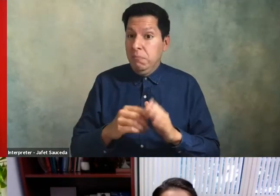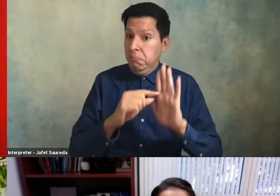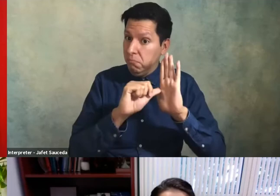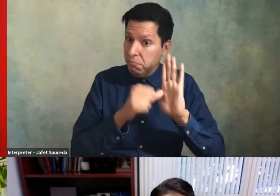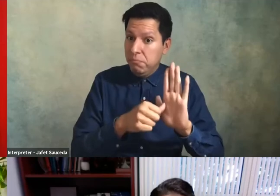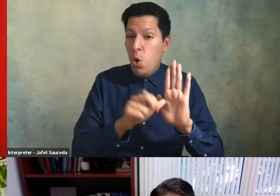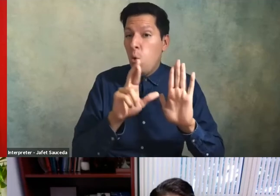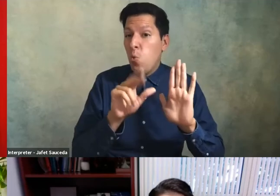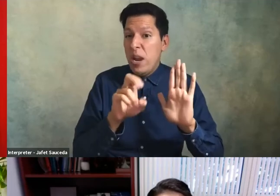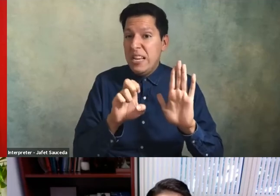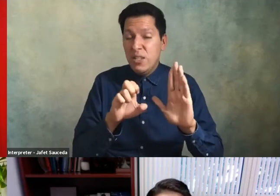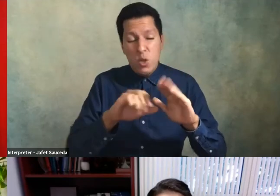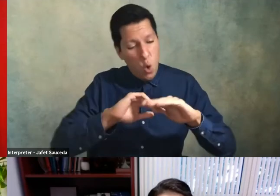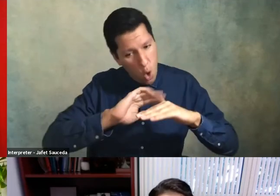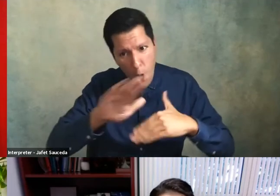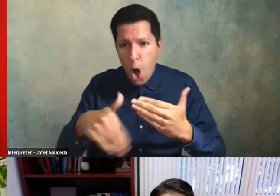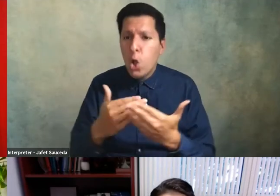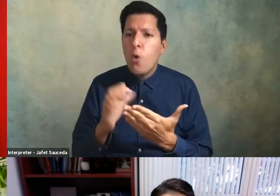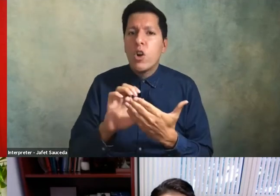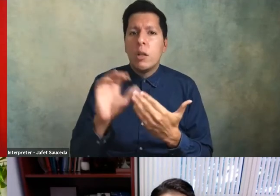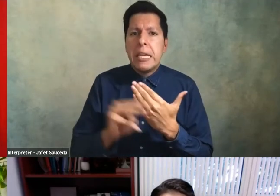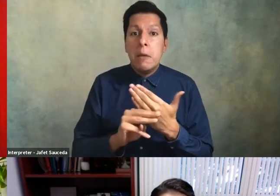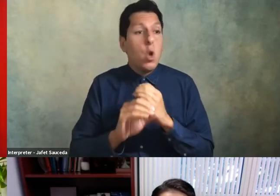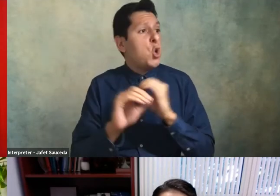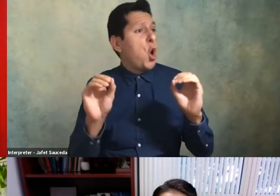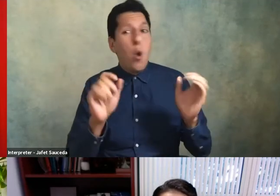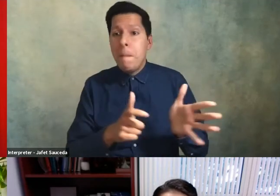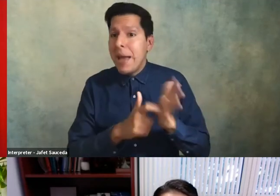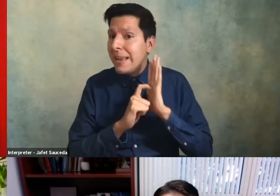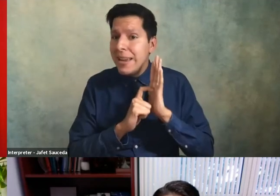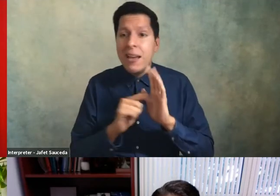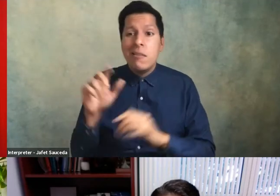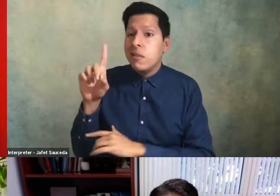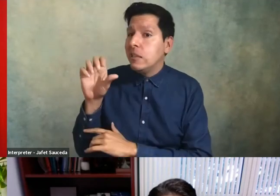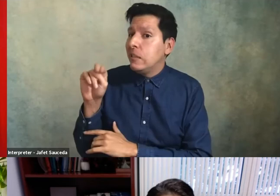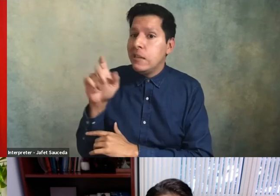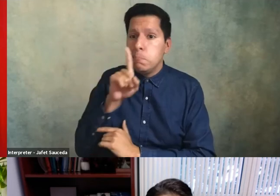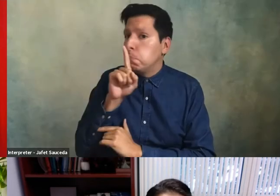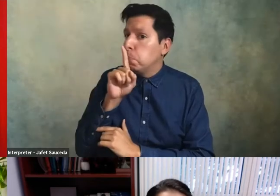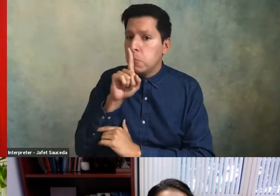the curriculum nobody mandated it the dean didn't require us to do it but we did it on our own as a